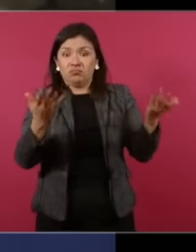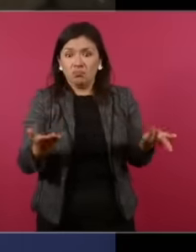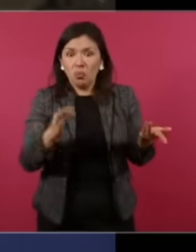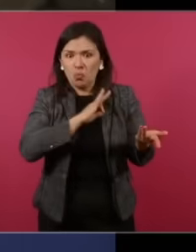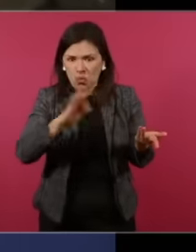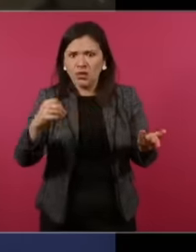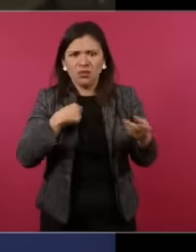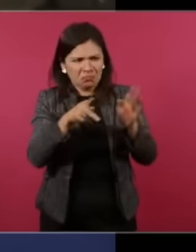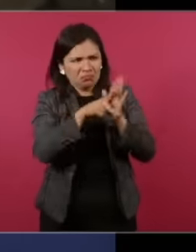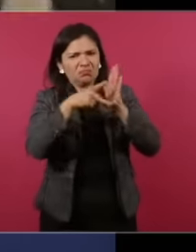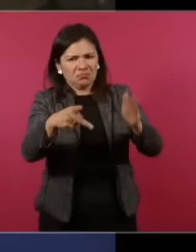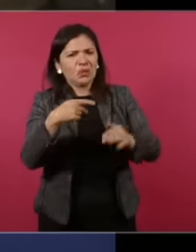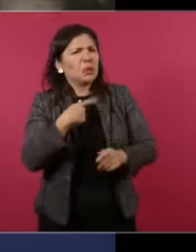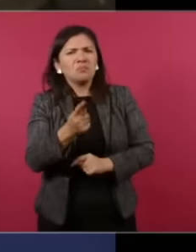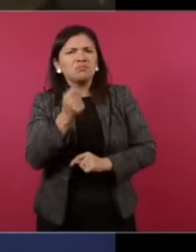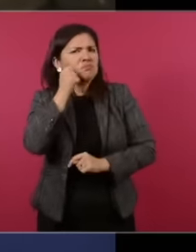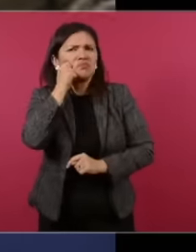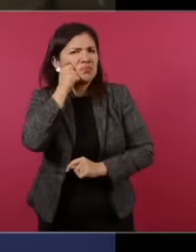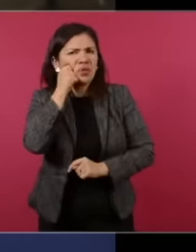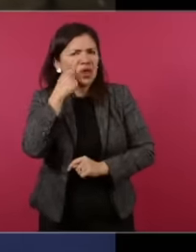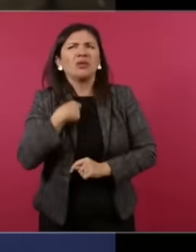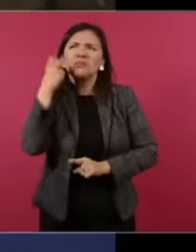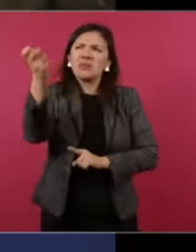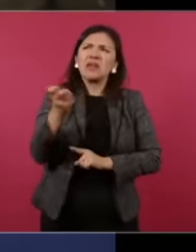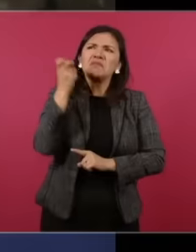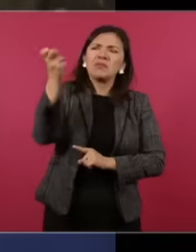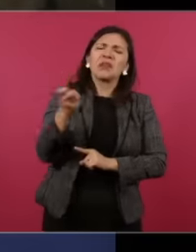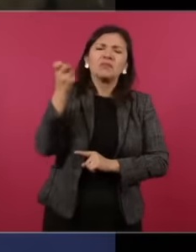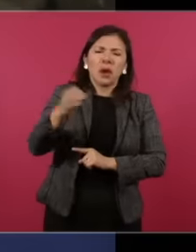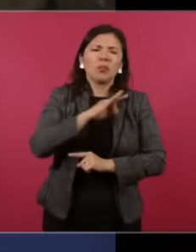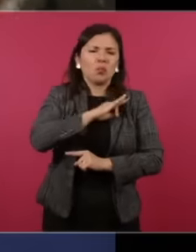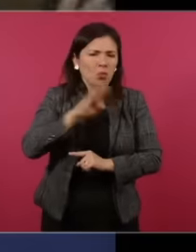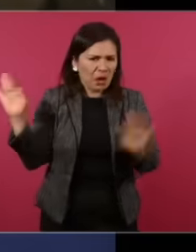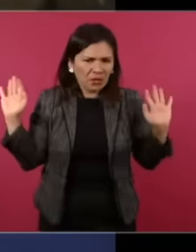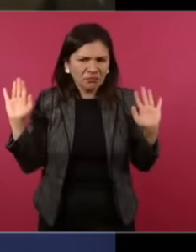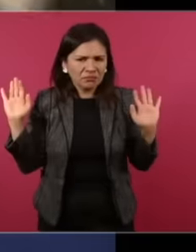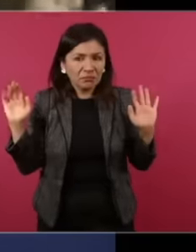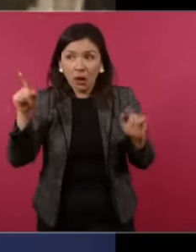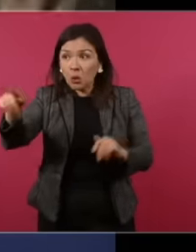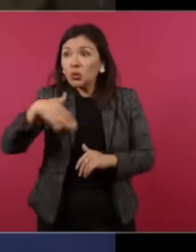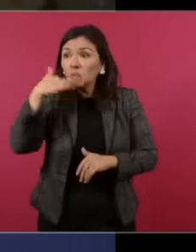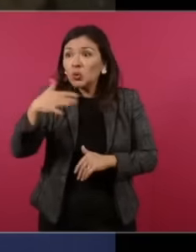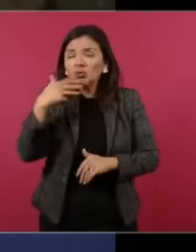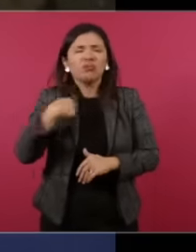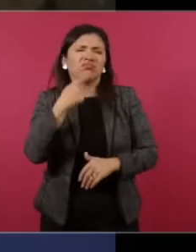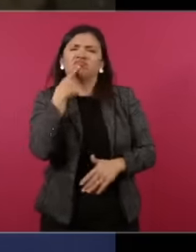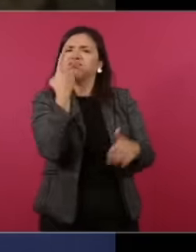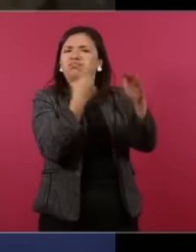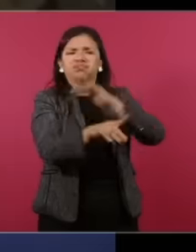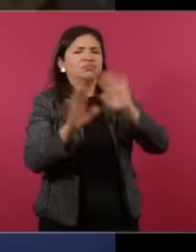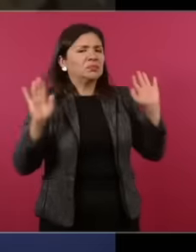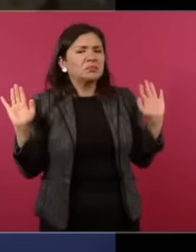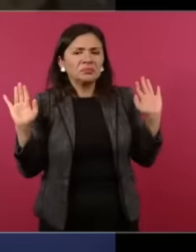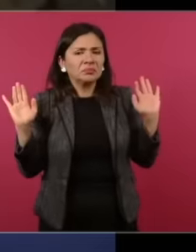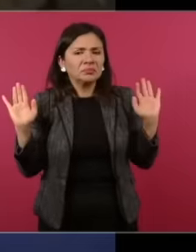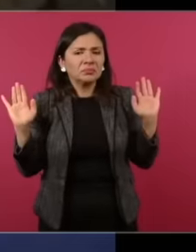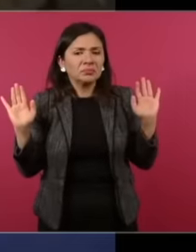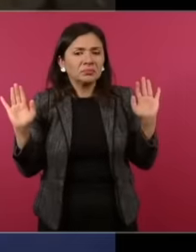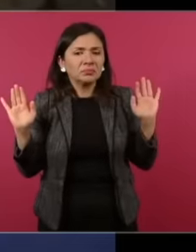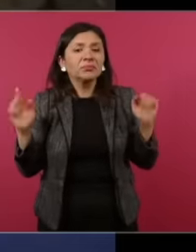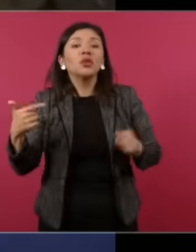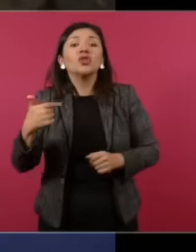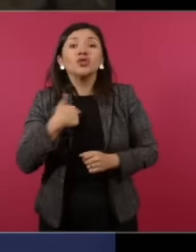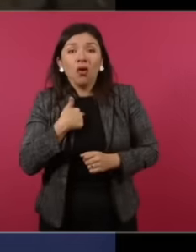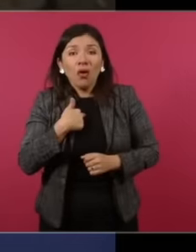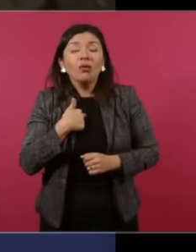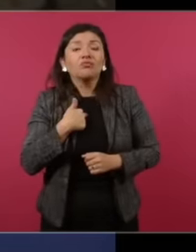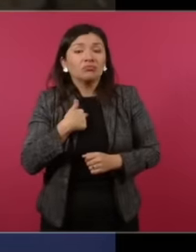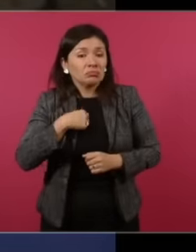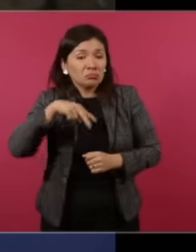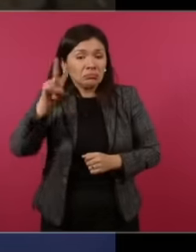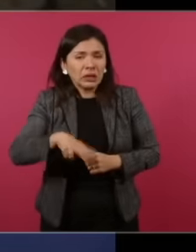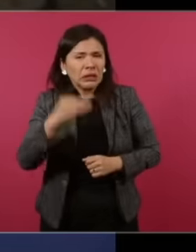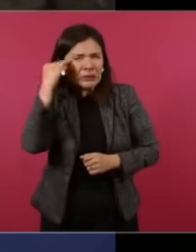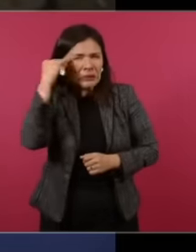I don't care I am me whatever it is I go if it is corrupt I denounce it I spent many weeks I went to the